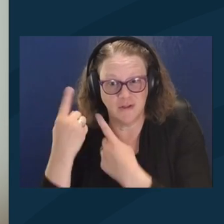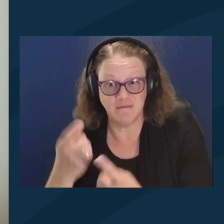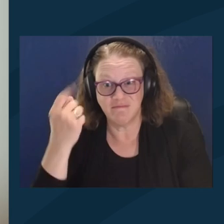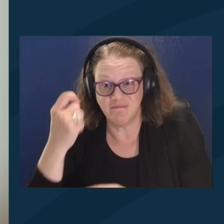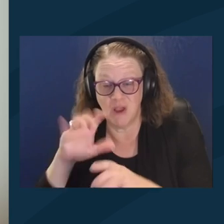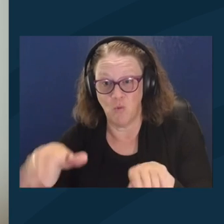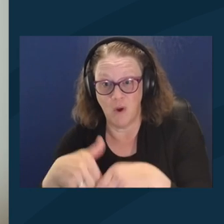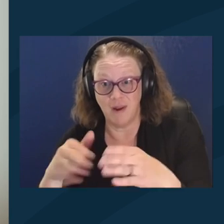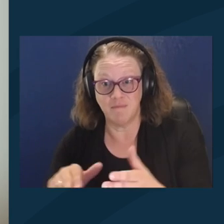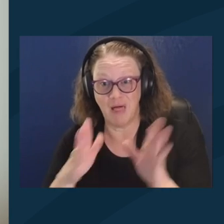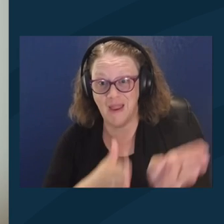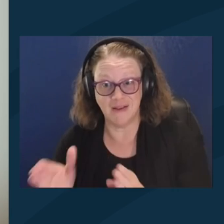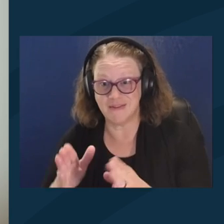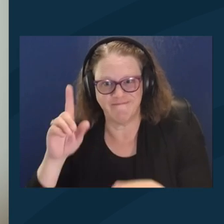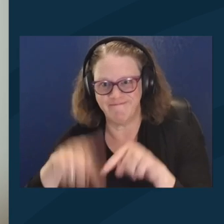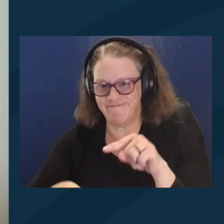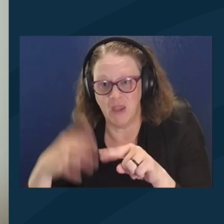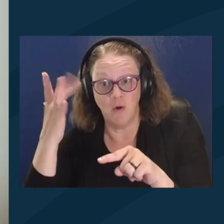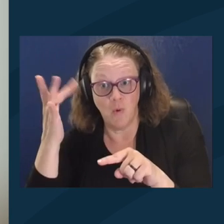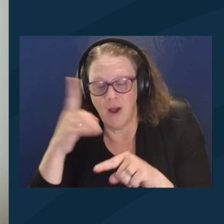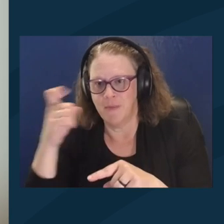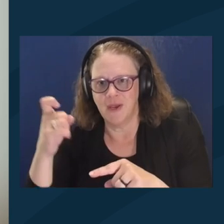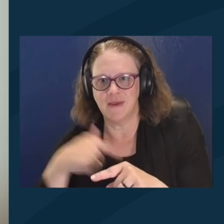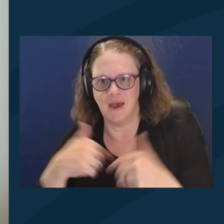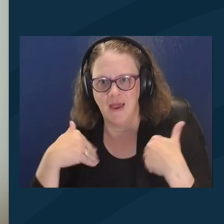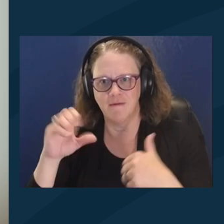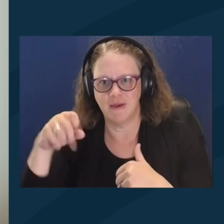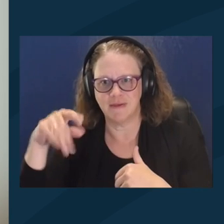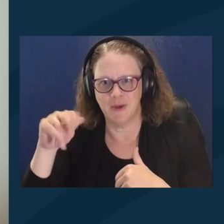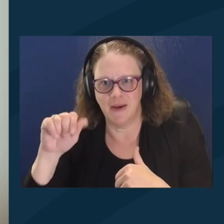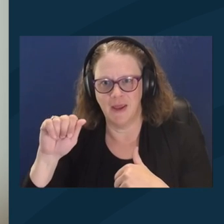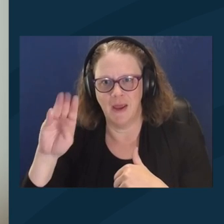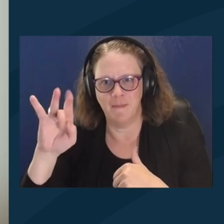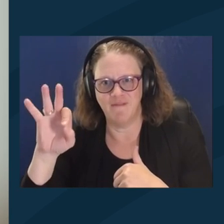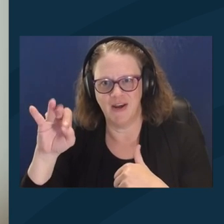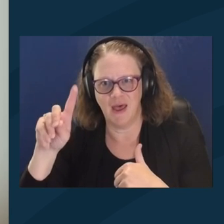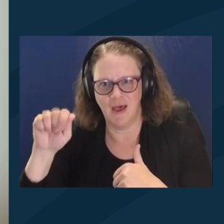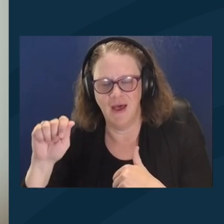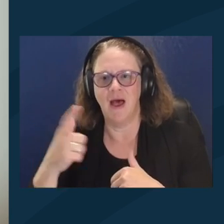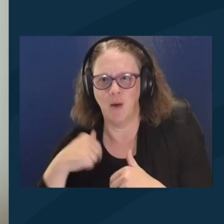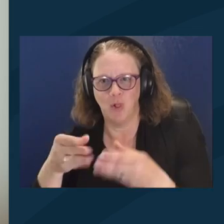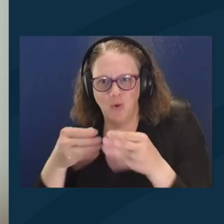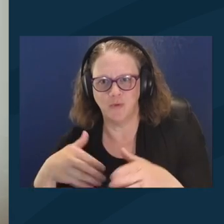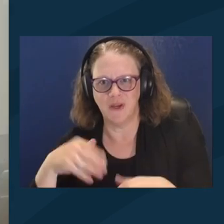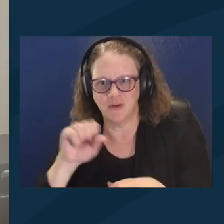but we currently cannot make any wedding plans because I was former spina bifida. And if we were to get married, I'm gonna lose my insurance and my monthly Social Security check.